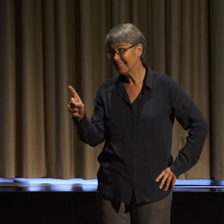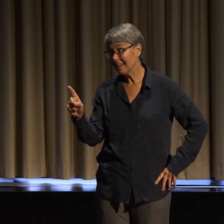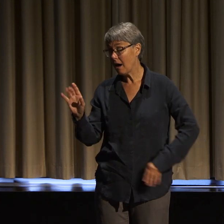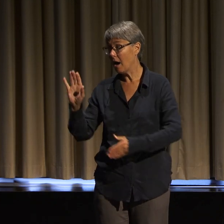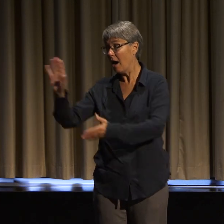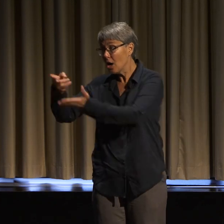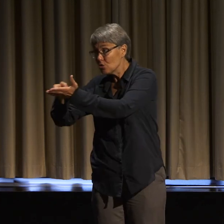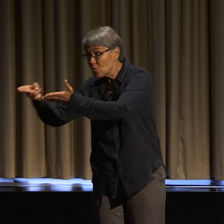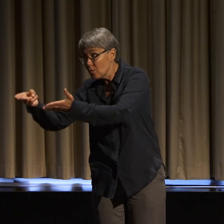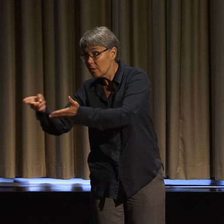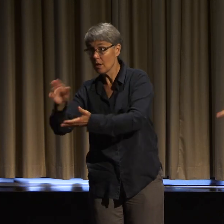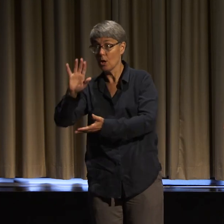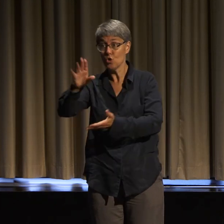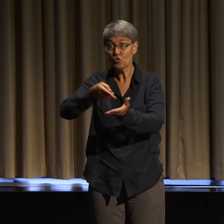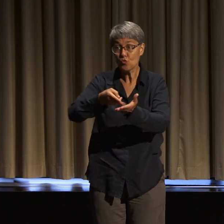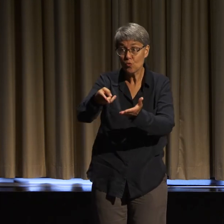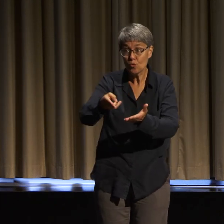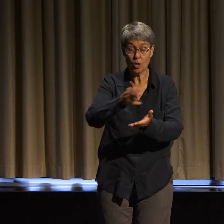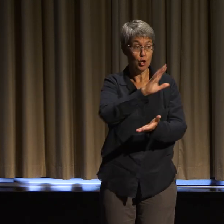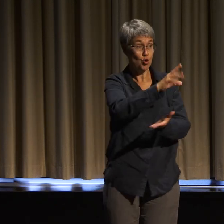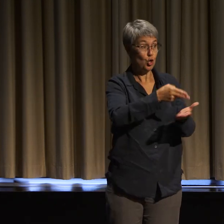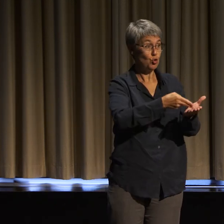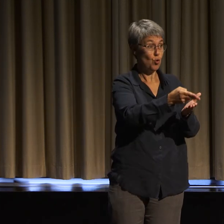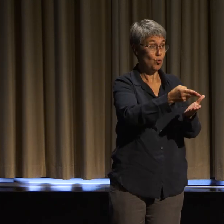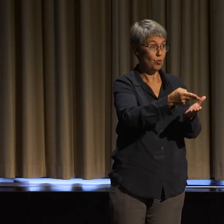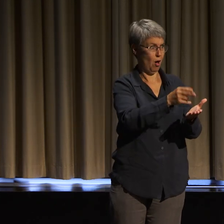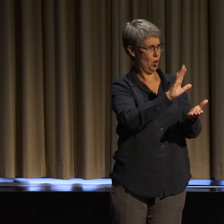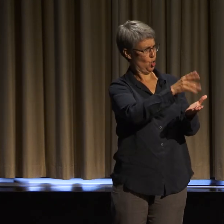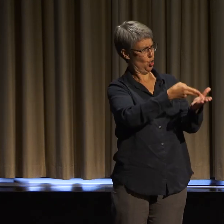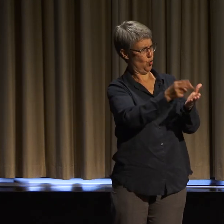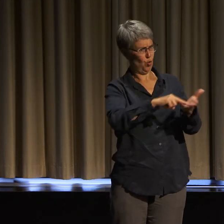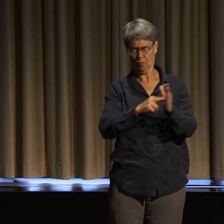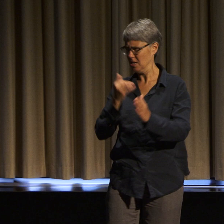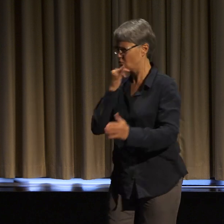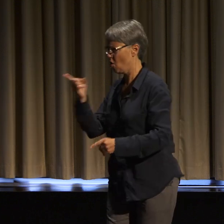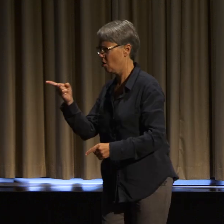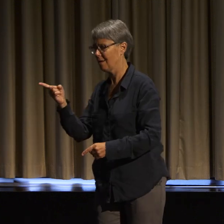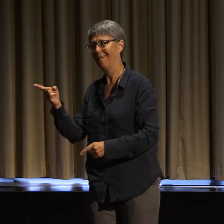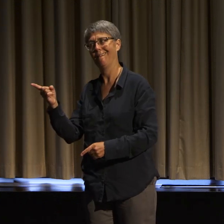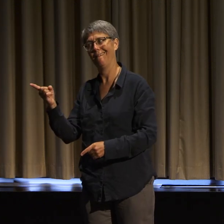and that one does not negate the other. This space can be both a welcome respite